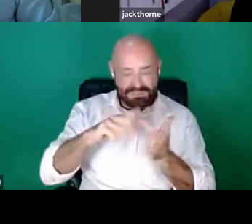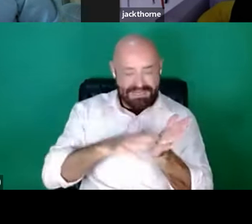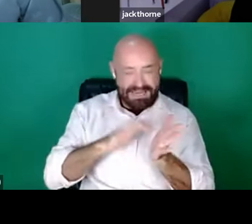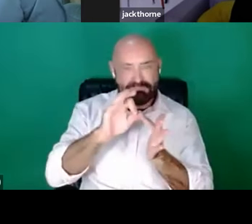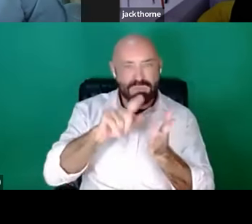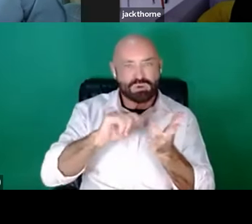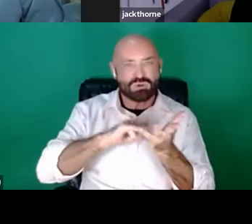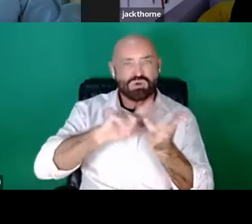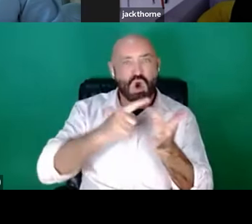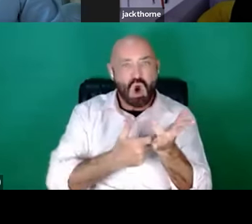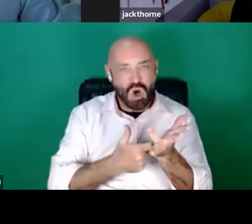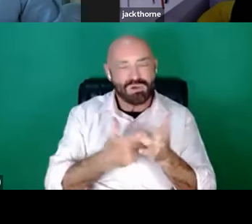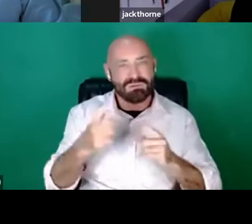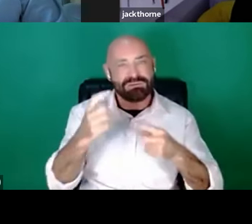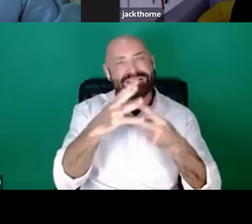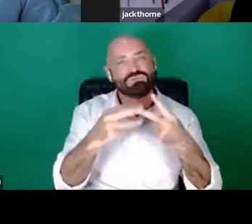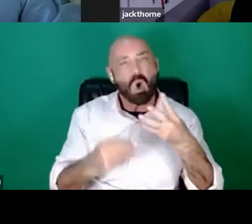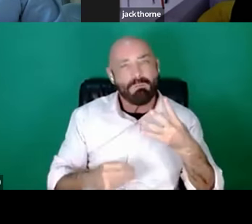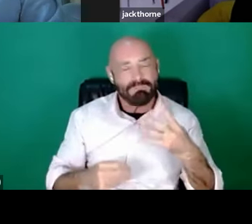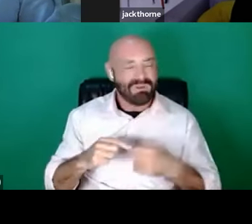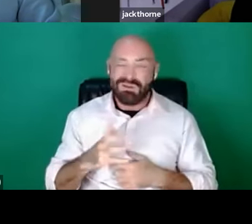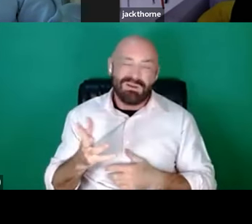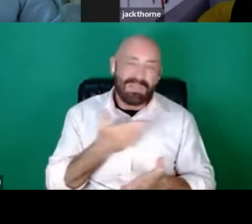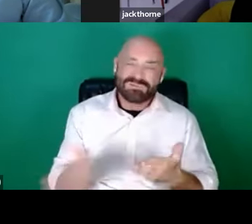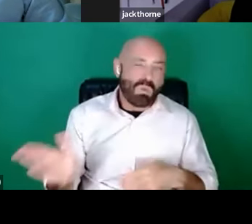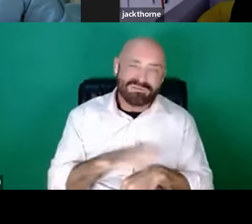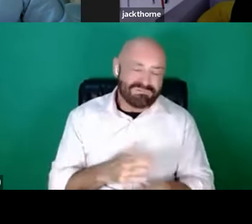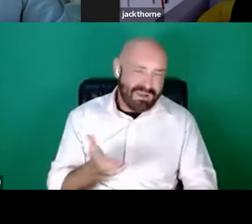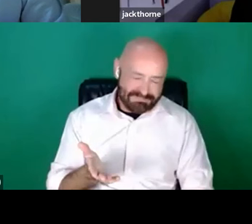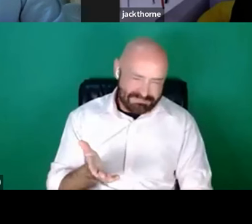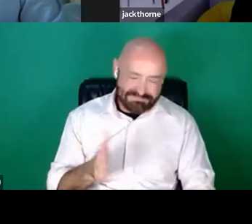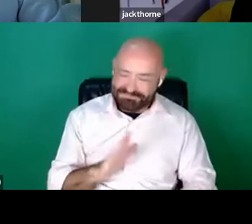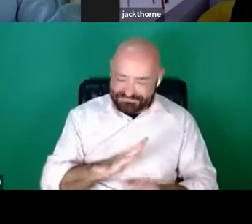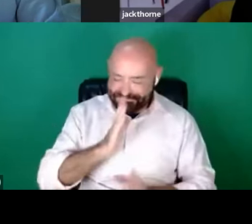now that is a waste of everybody's time and you just have to kind of hold hands with your